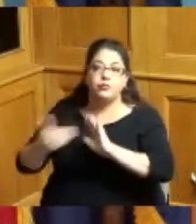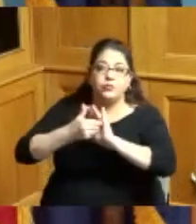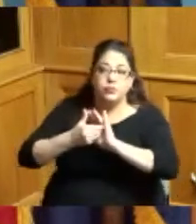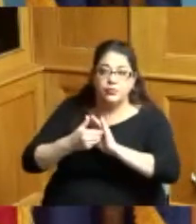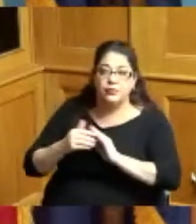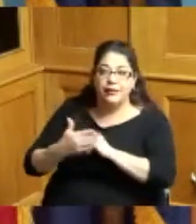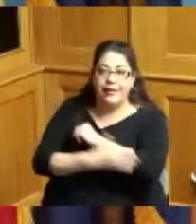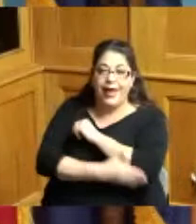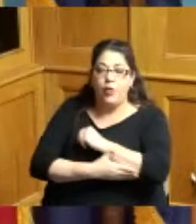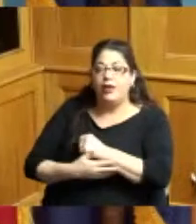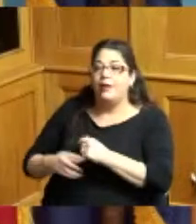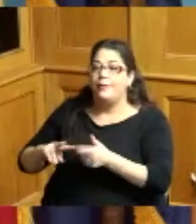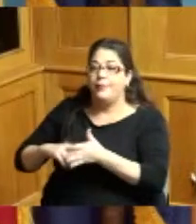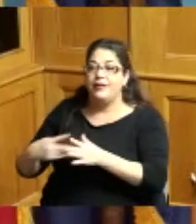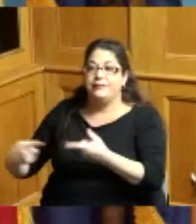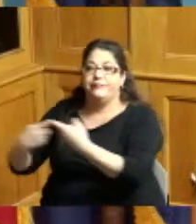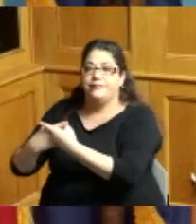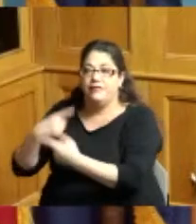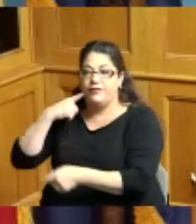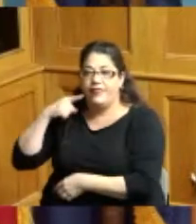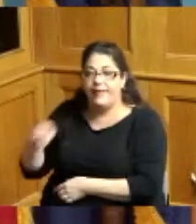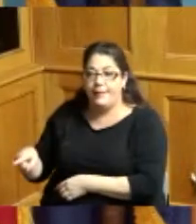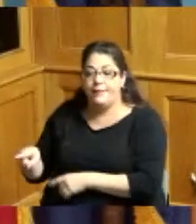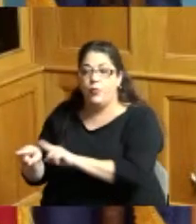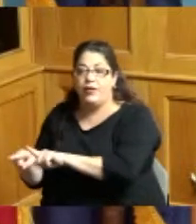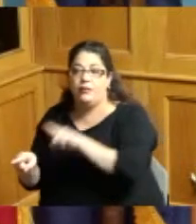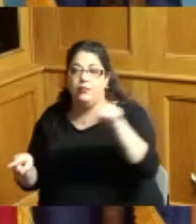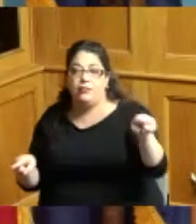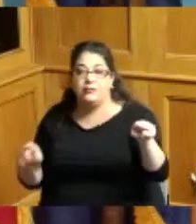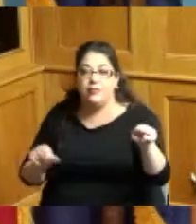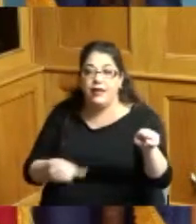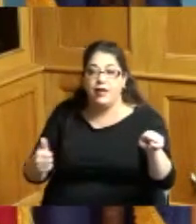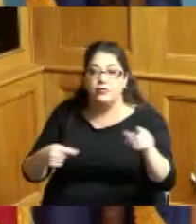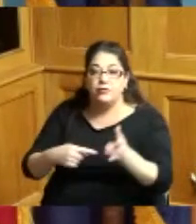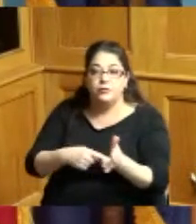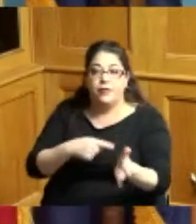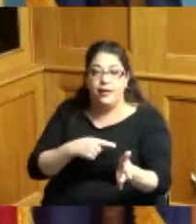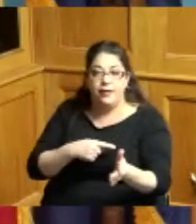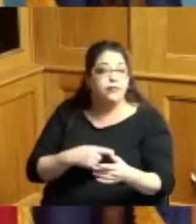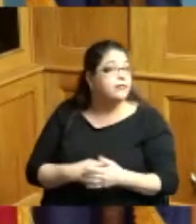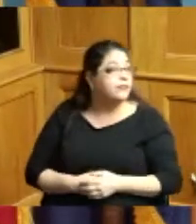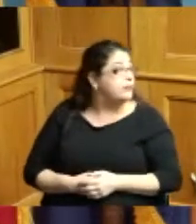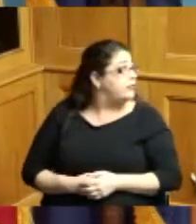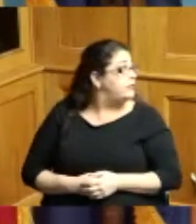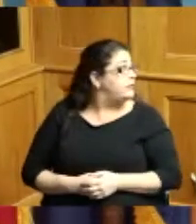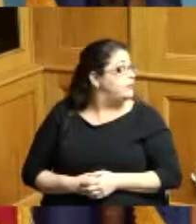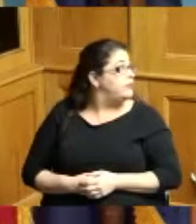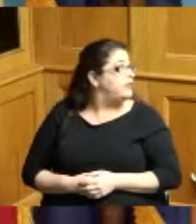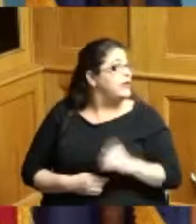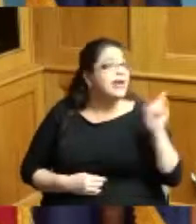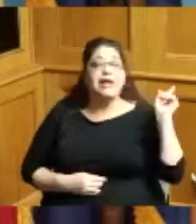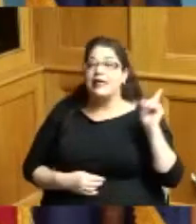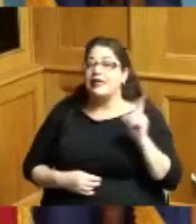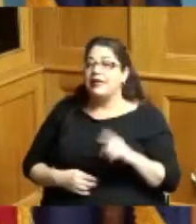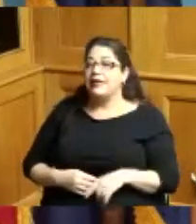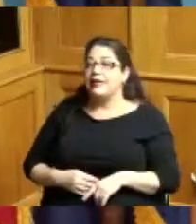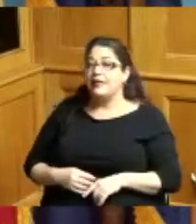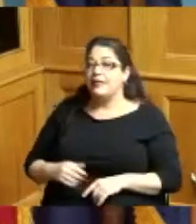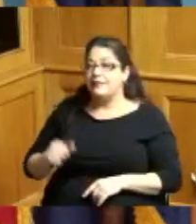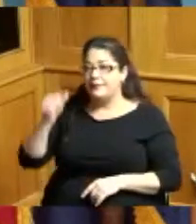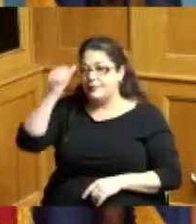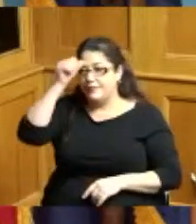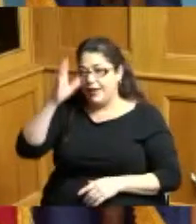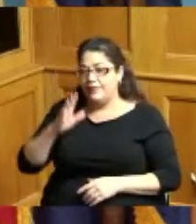get somebody else to pay is that how it works that is mostly correct yes the the county did you pull